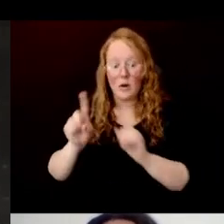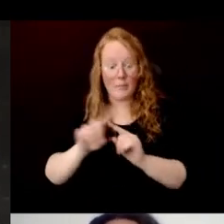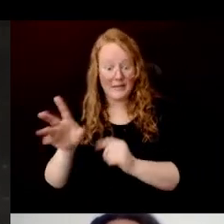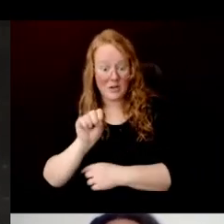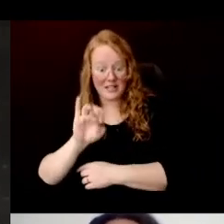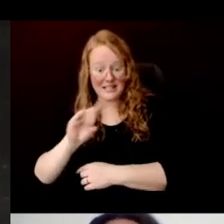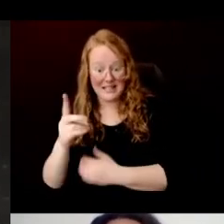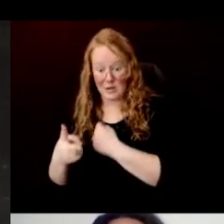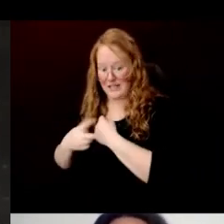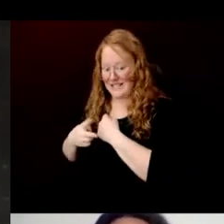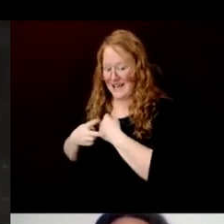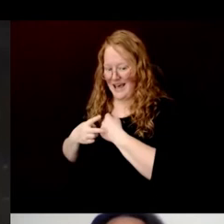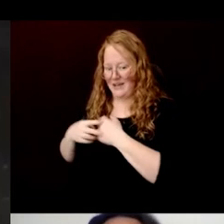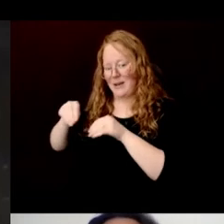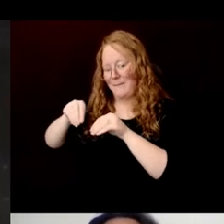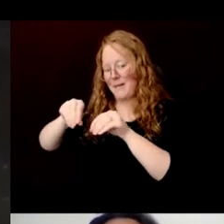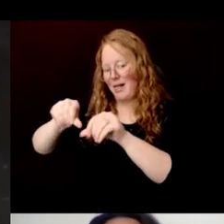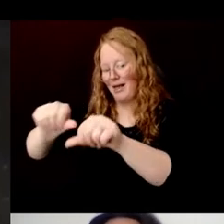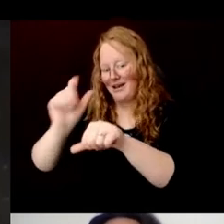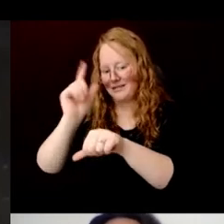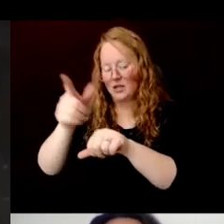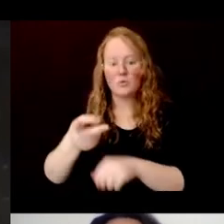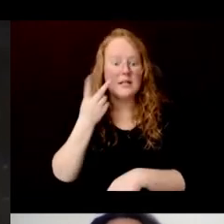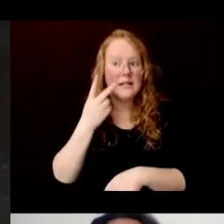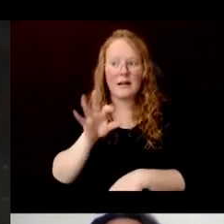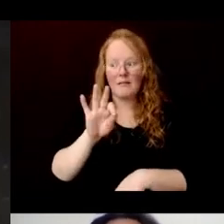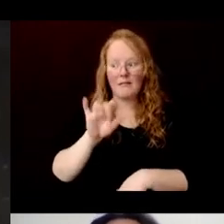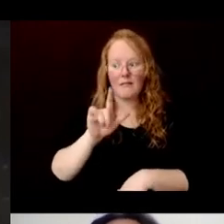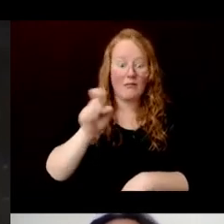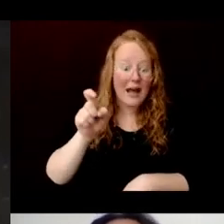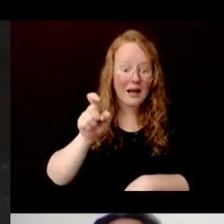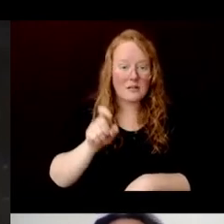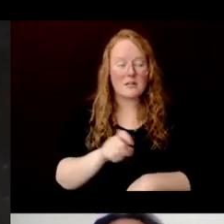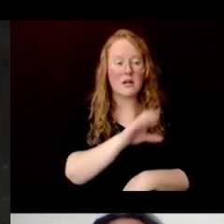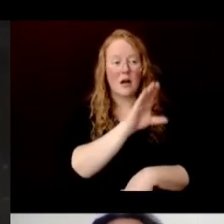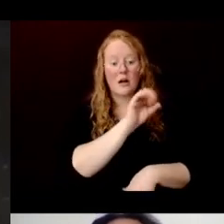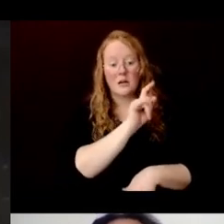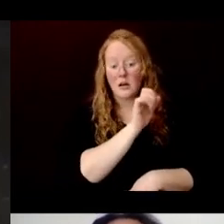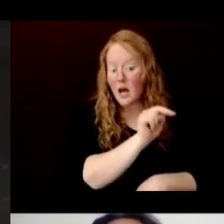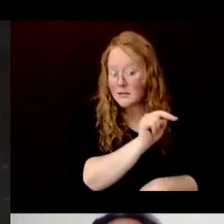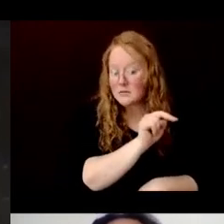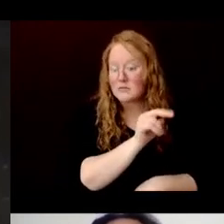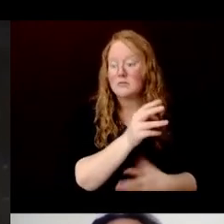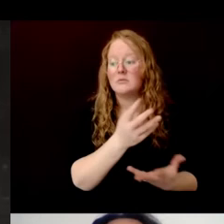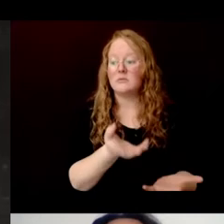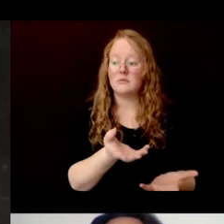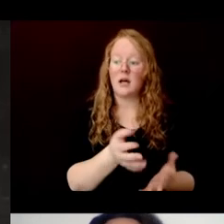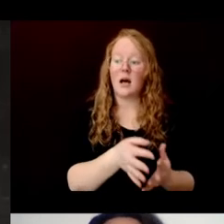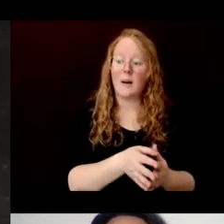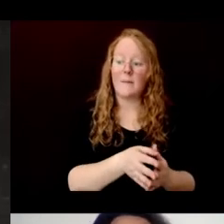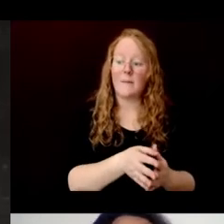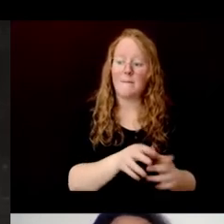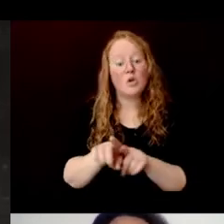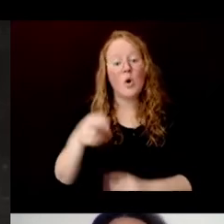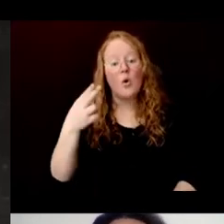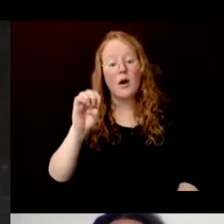We see this in plants like flax and cotton, as well as hemp.